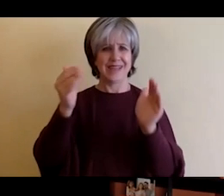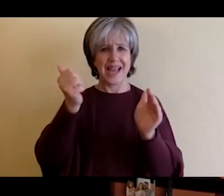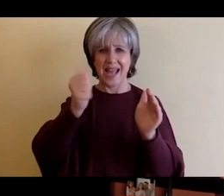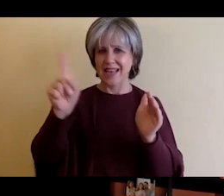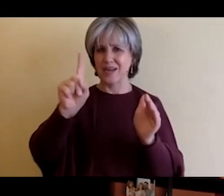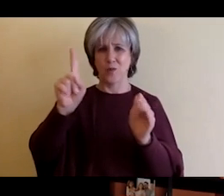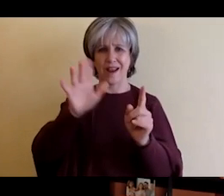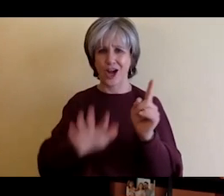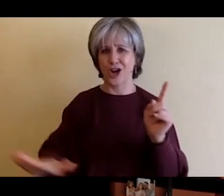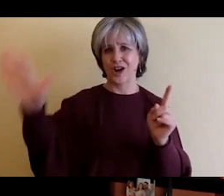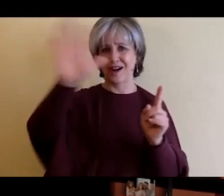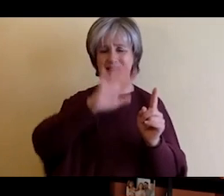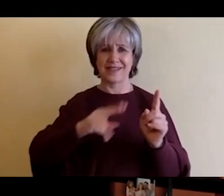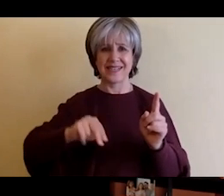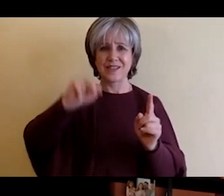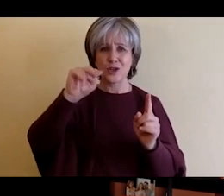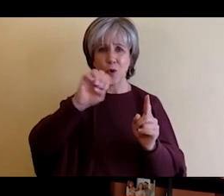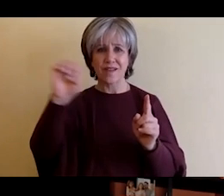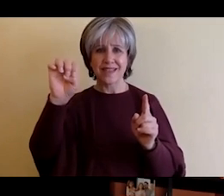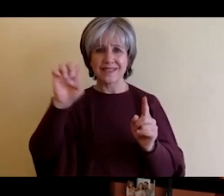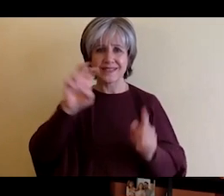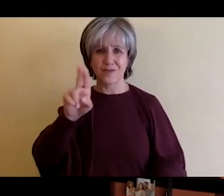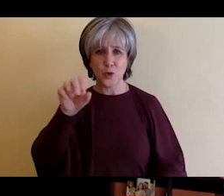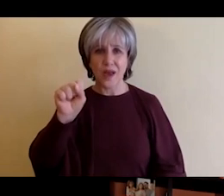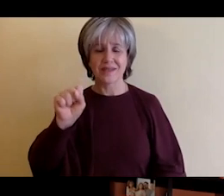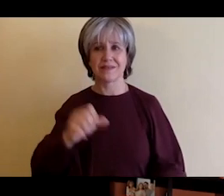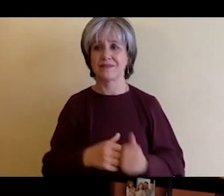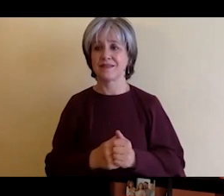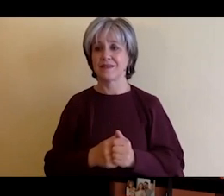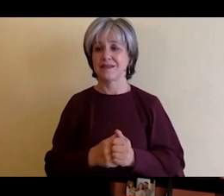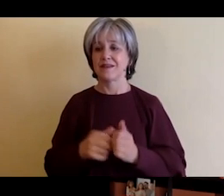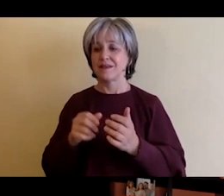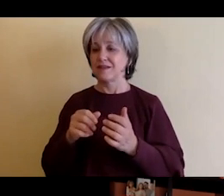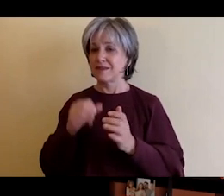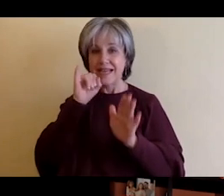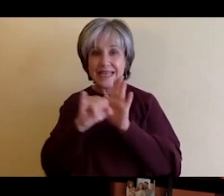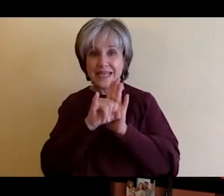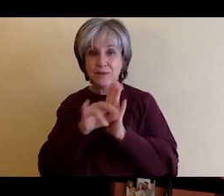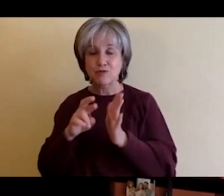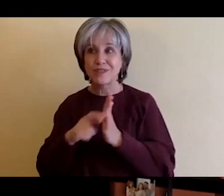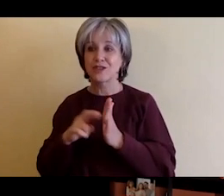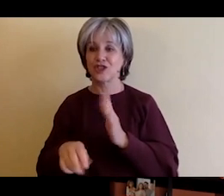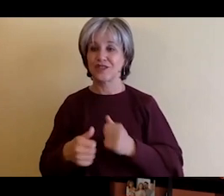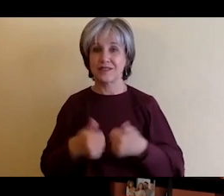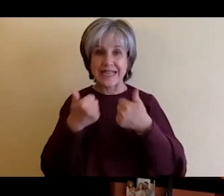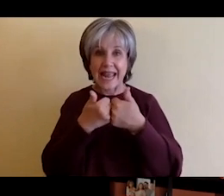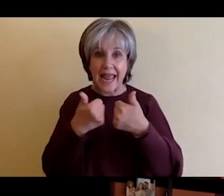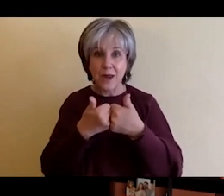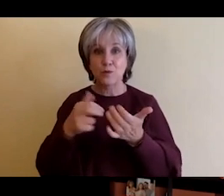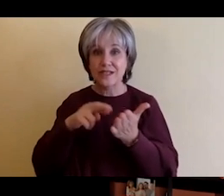research gamin, research and also expose our students to an environment that is second to none